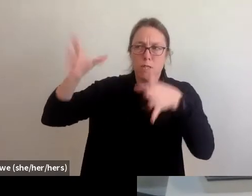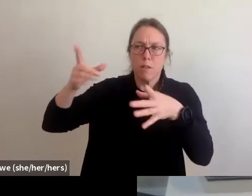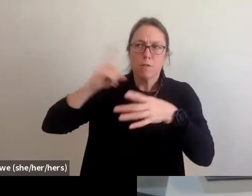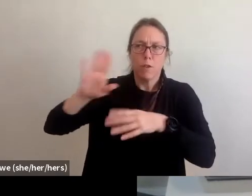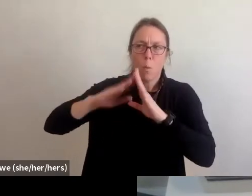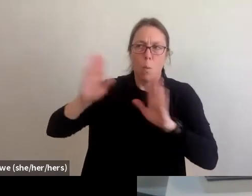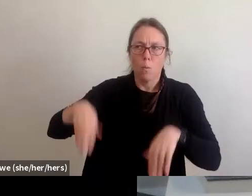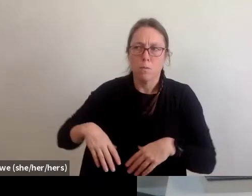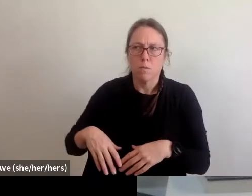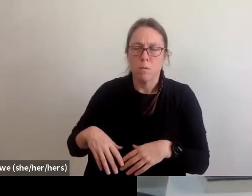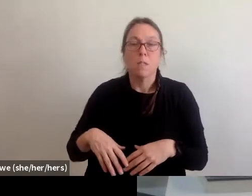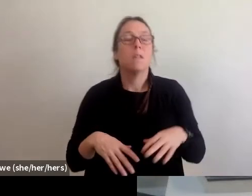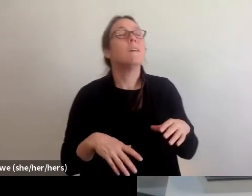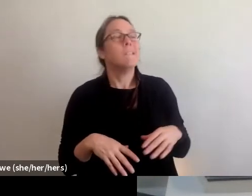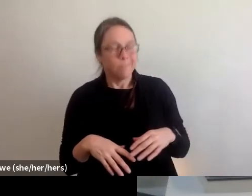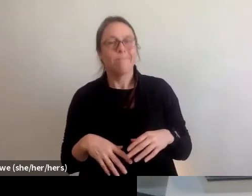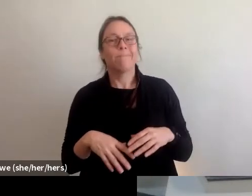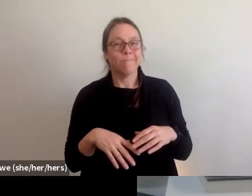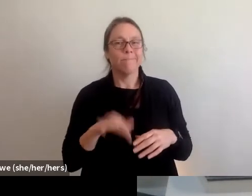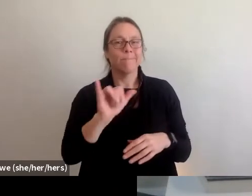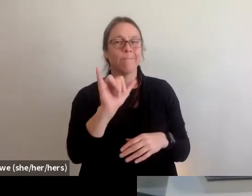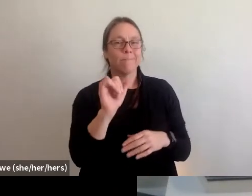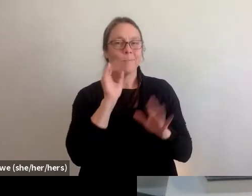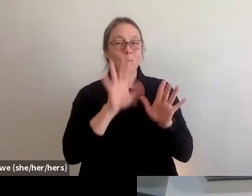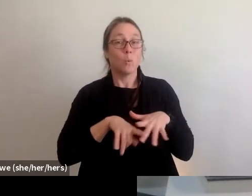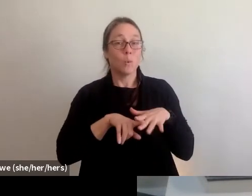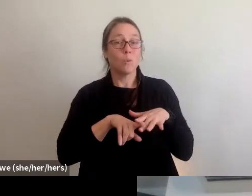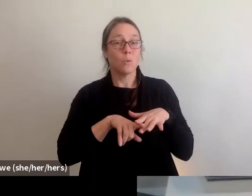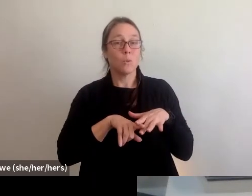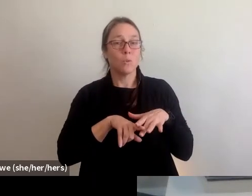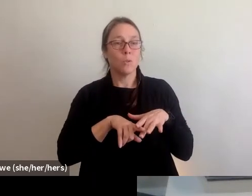Yeah, so I can start kind of straight out.